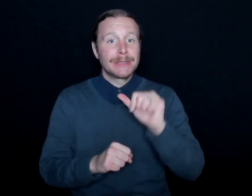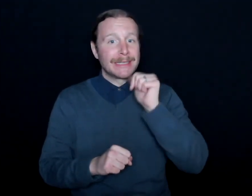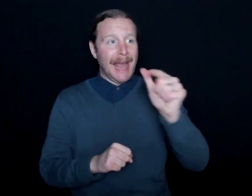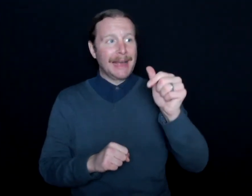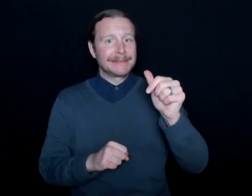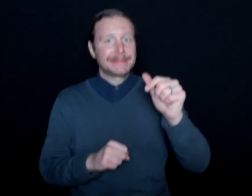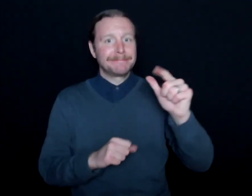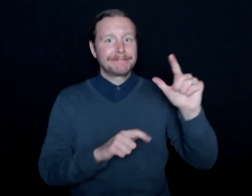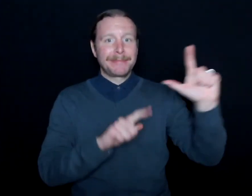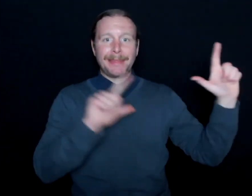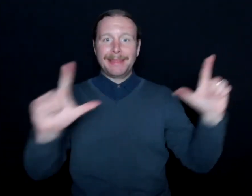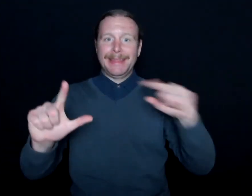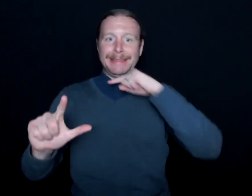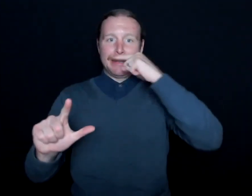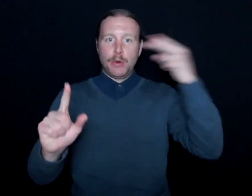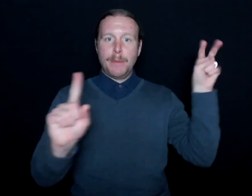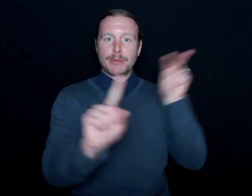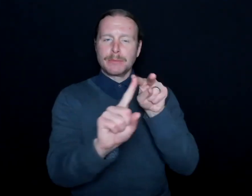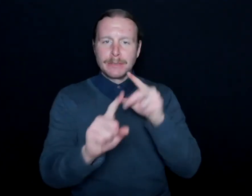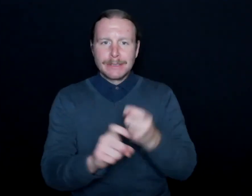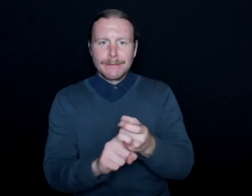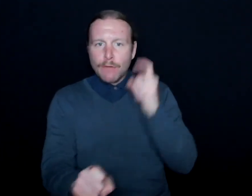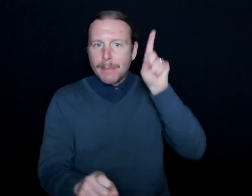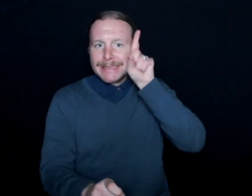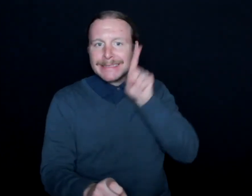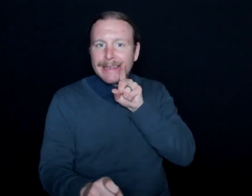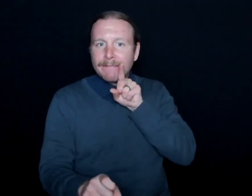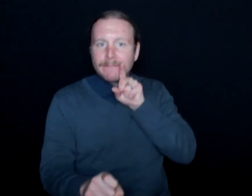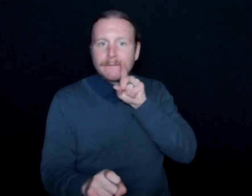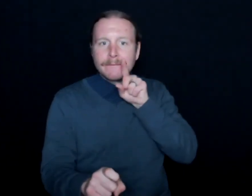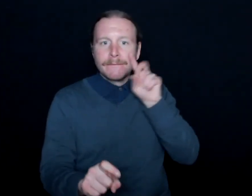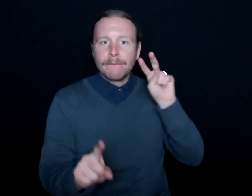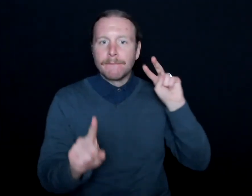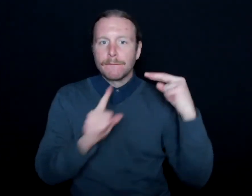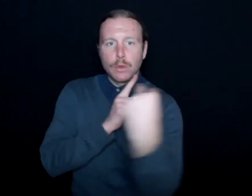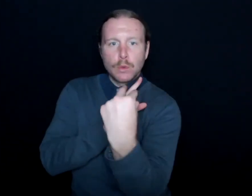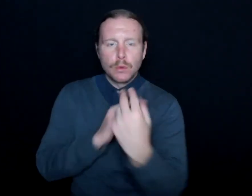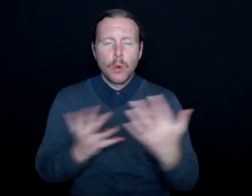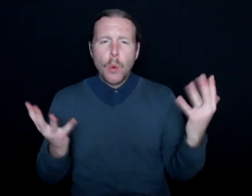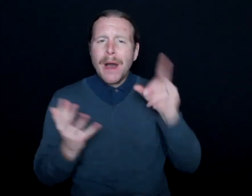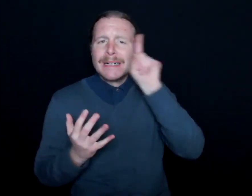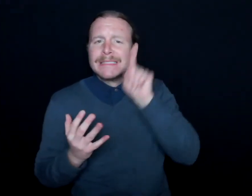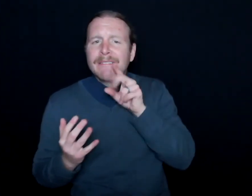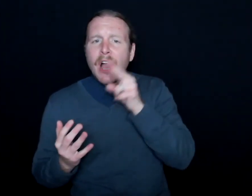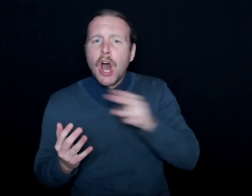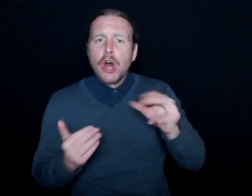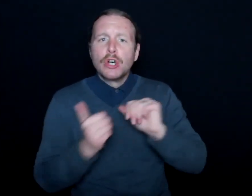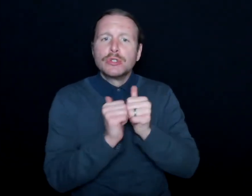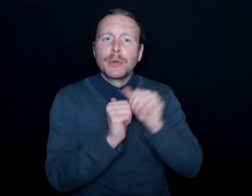from a hearing perspective-- it's from a deaf perspective. What do deaf and hard of hearing sports fans want?